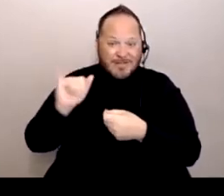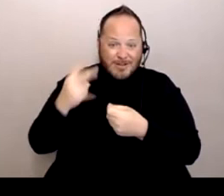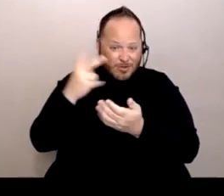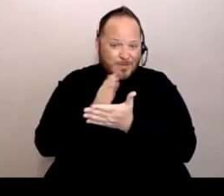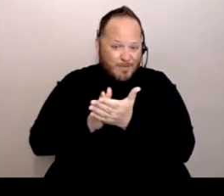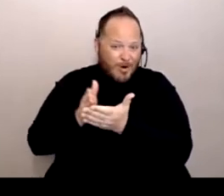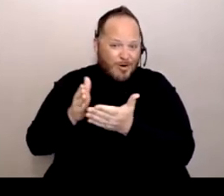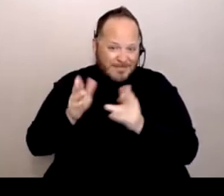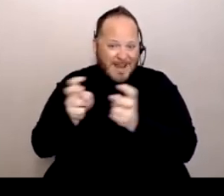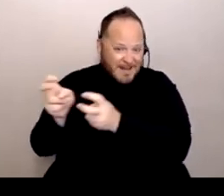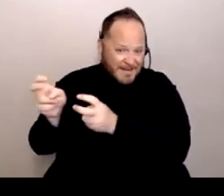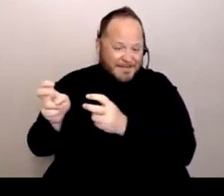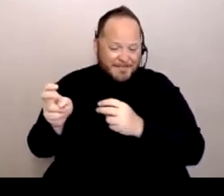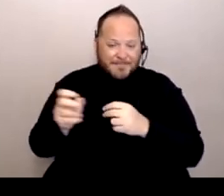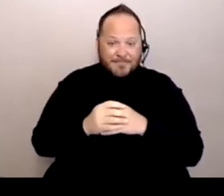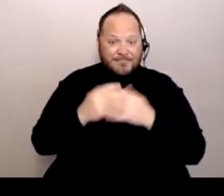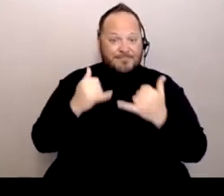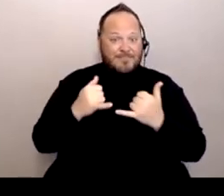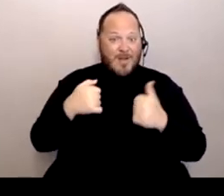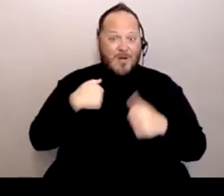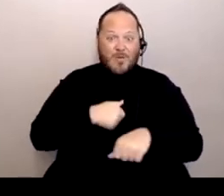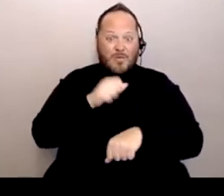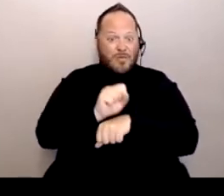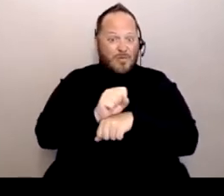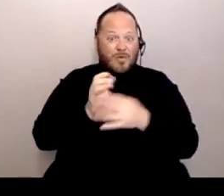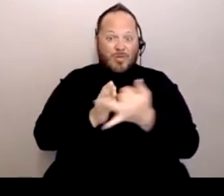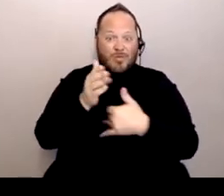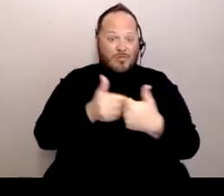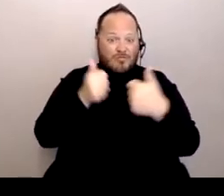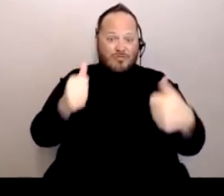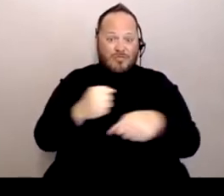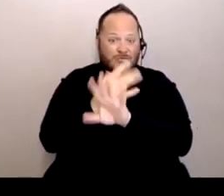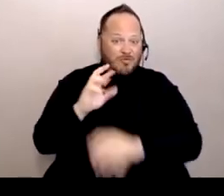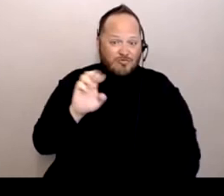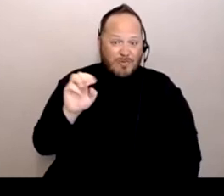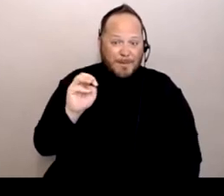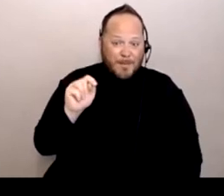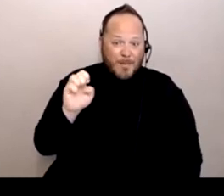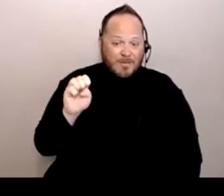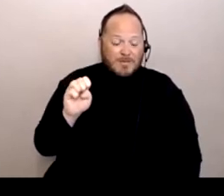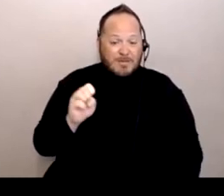Now that we are remote, a lot of us have been remote for a very long time, even pre-COVID.